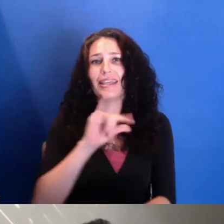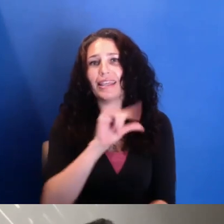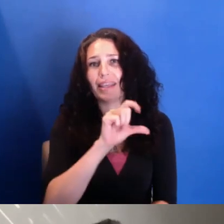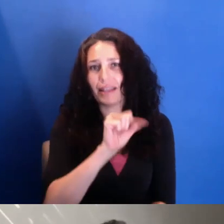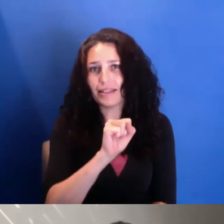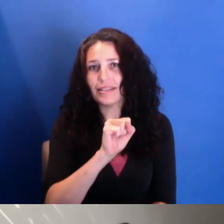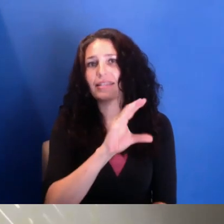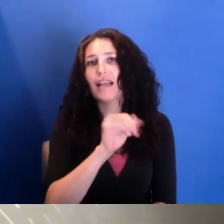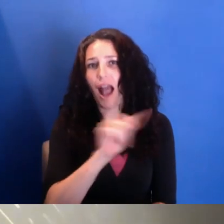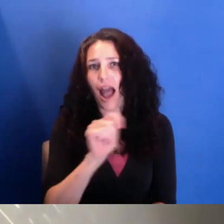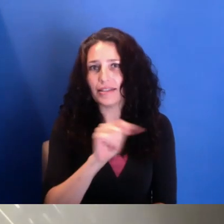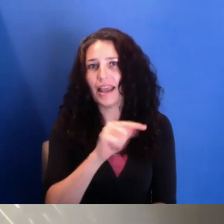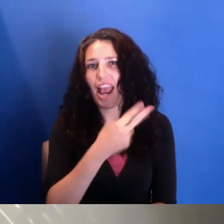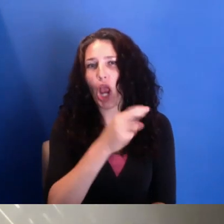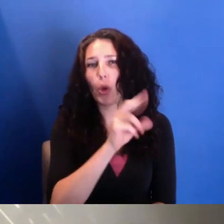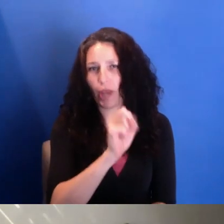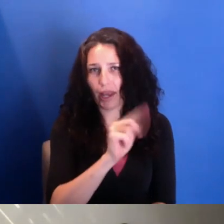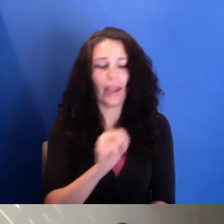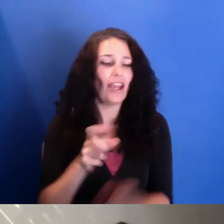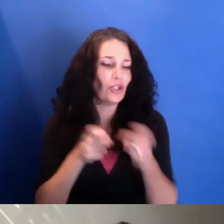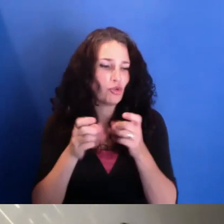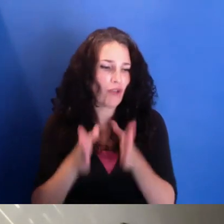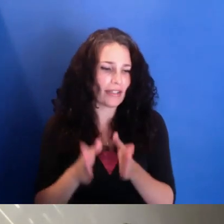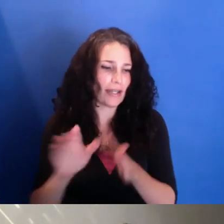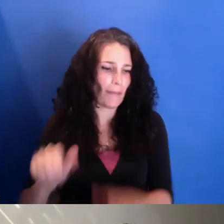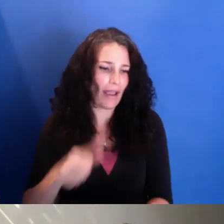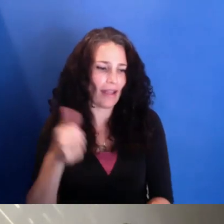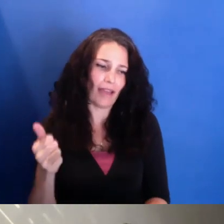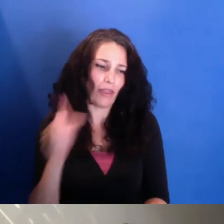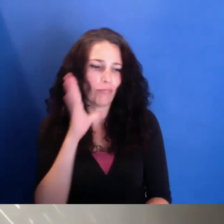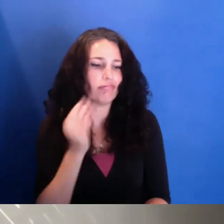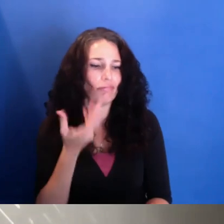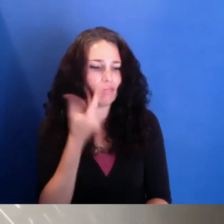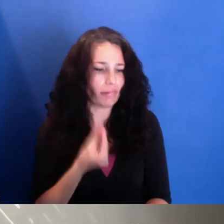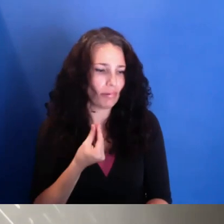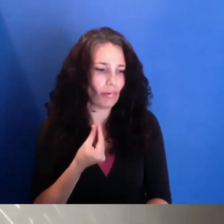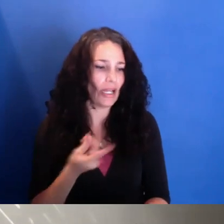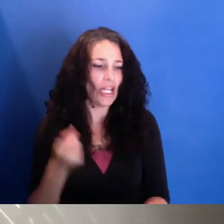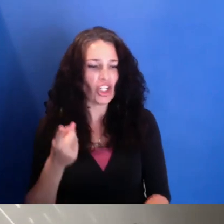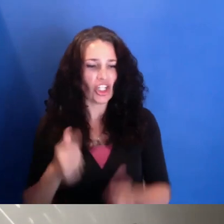Bagwell, another veteran. Yvonne lives in the city of her birth, Newark, New Jersey-- shout-out Newark--